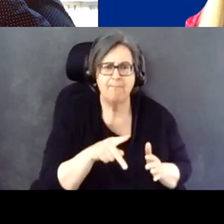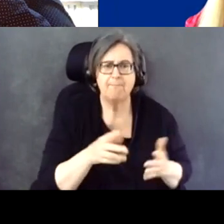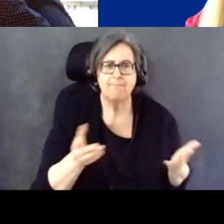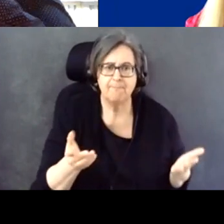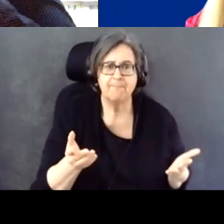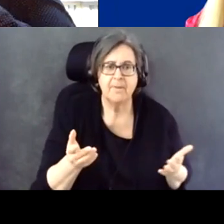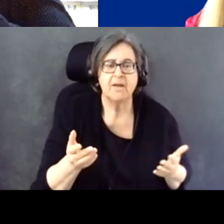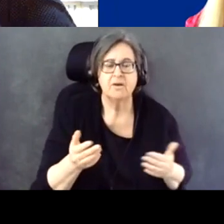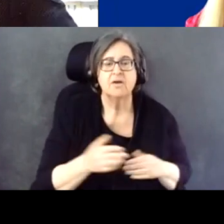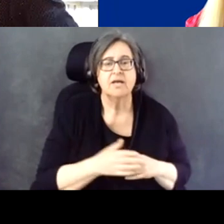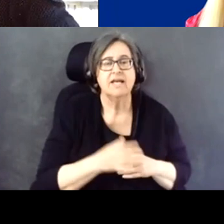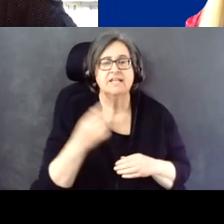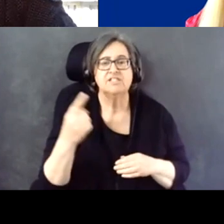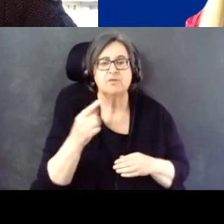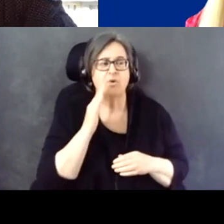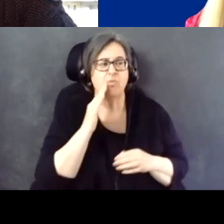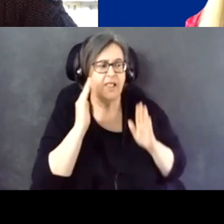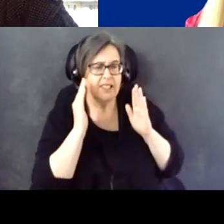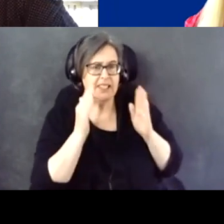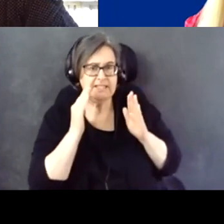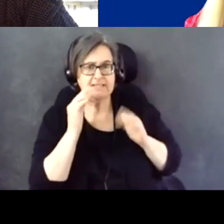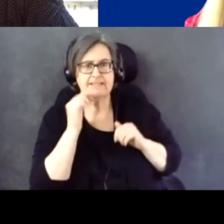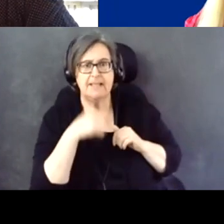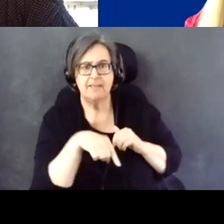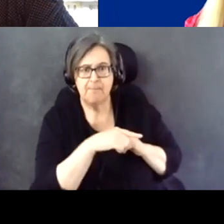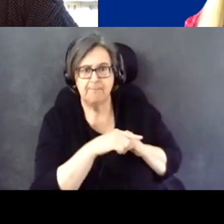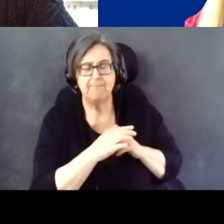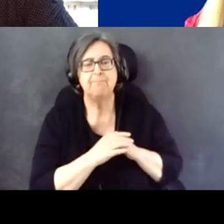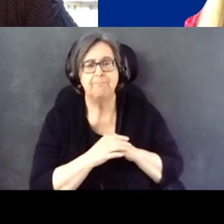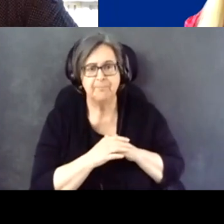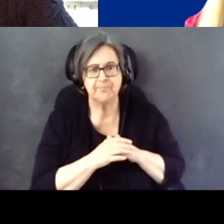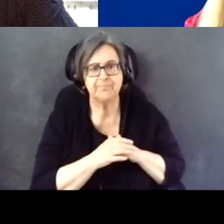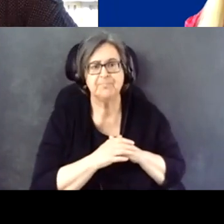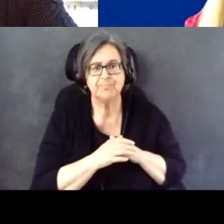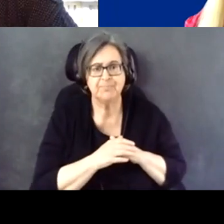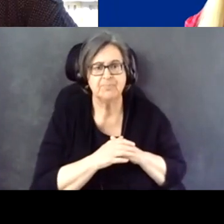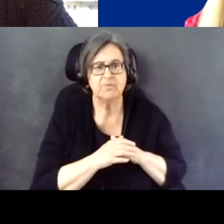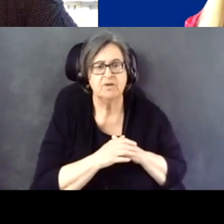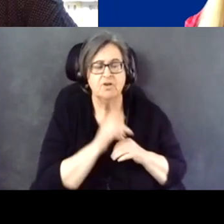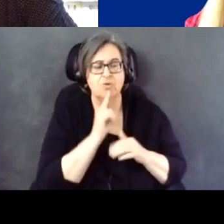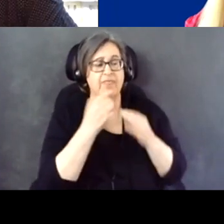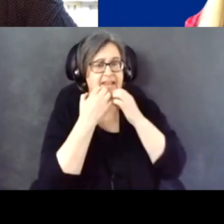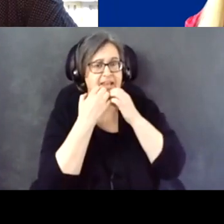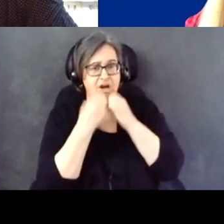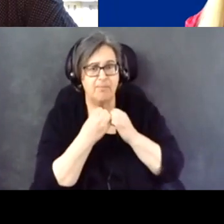that's really going to listen to them and care about what they care about.